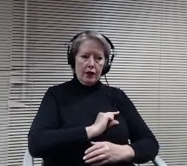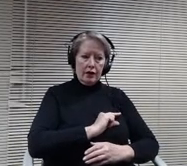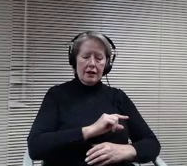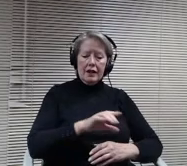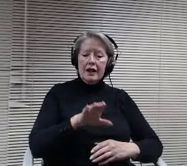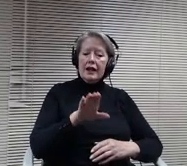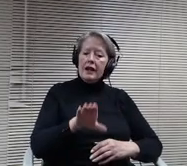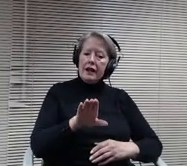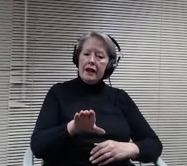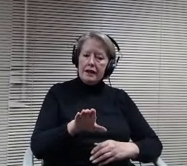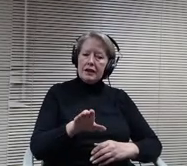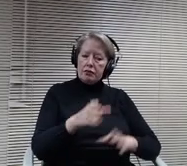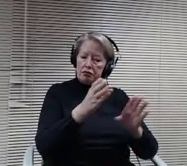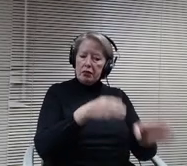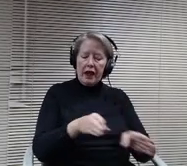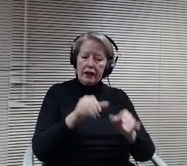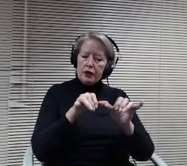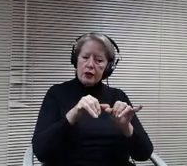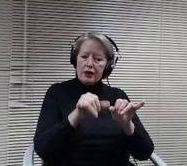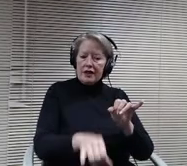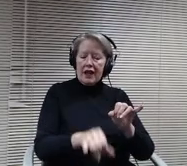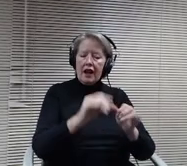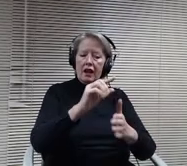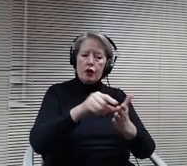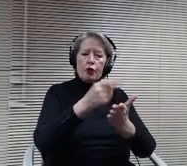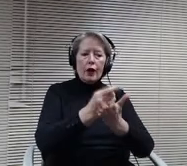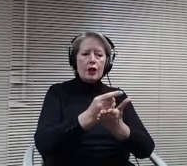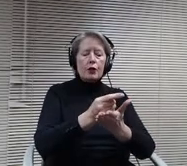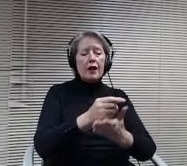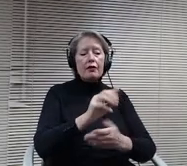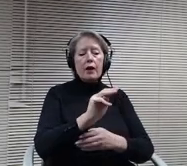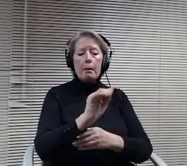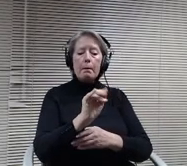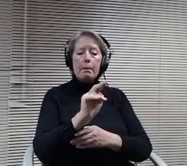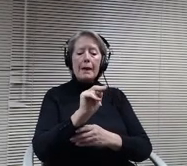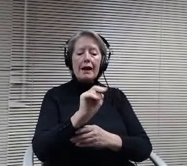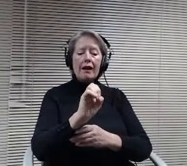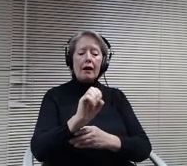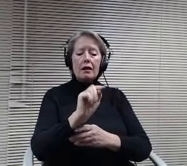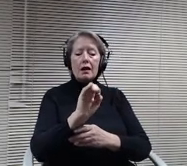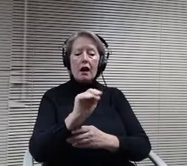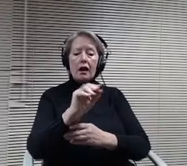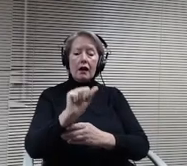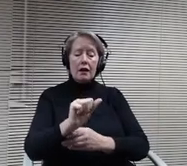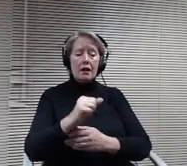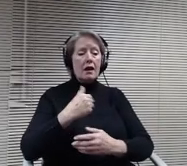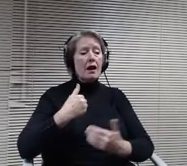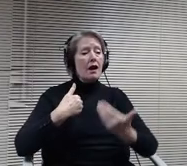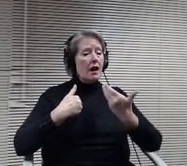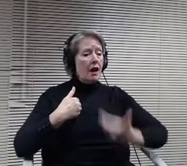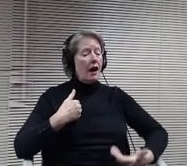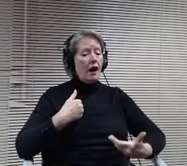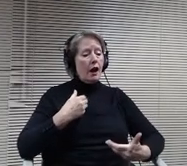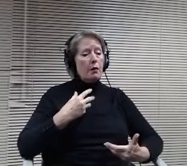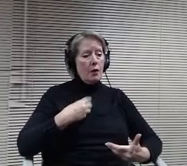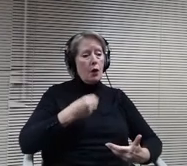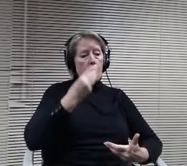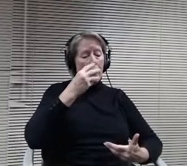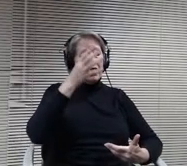and graduate. However, as a white parent who is trying to raise my son to be racially conscious and honor the